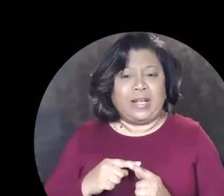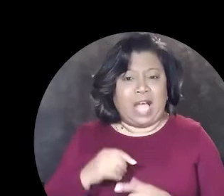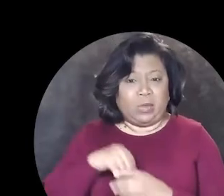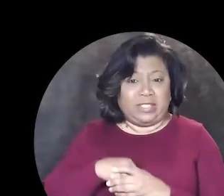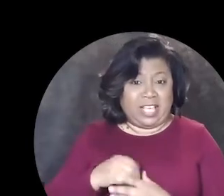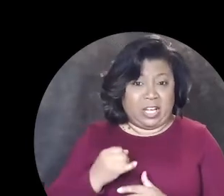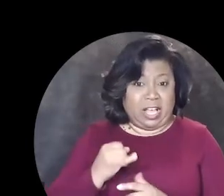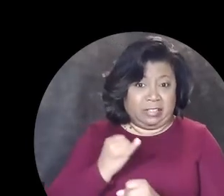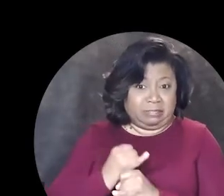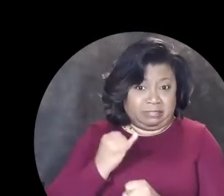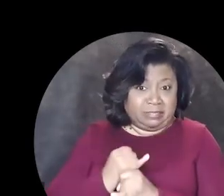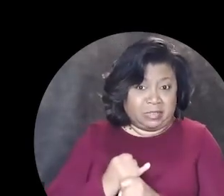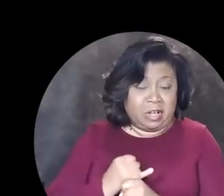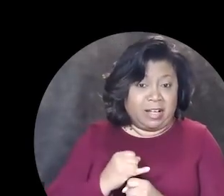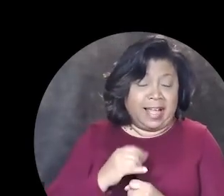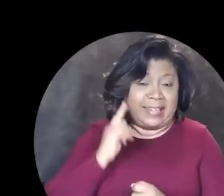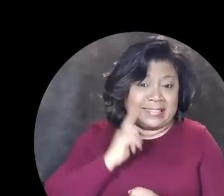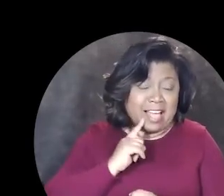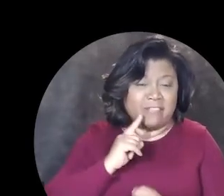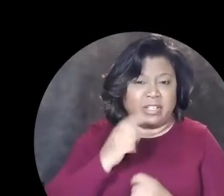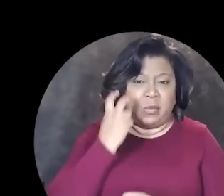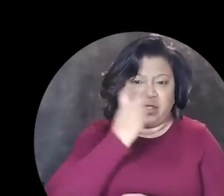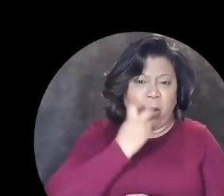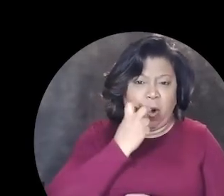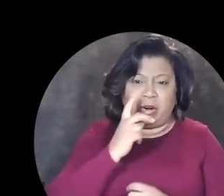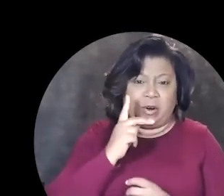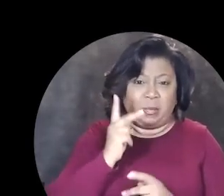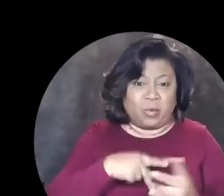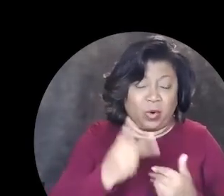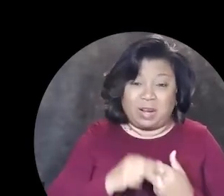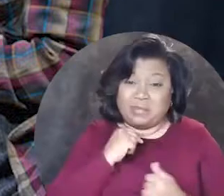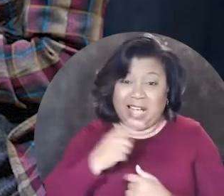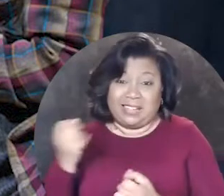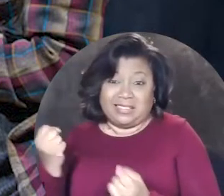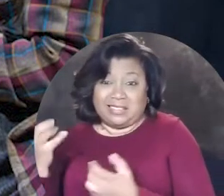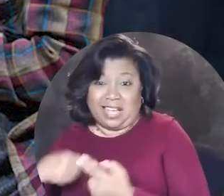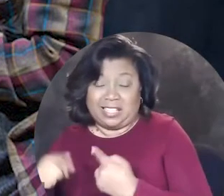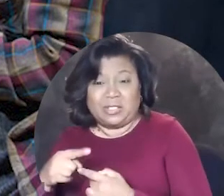when I was in a residential school for the Deaf it was an oral program not a signing school